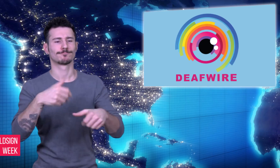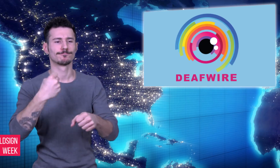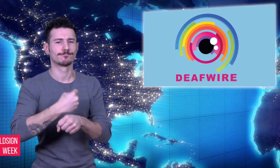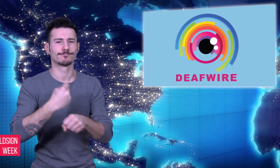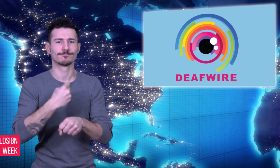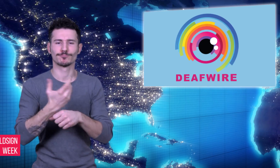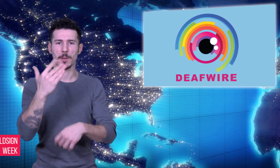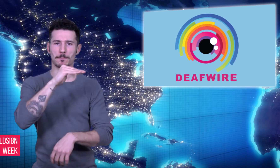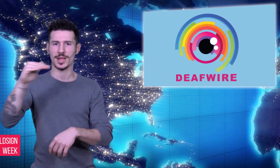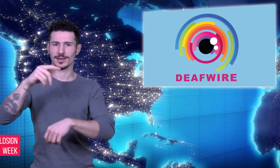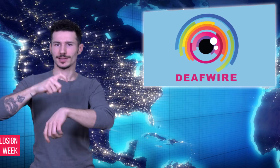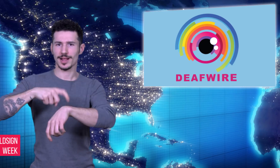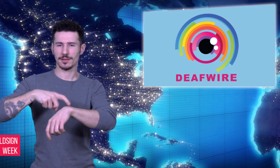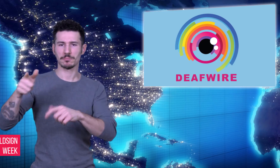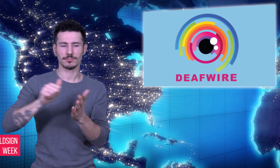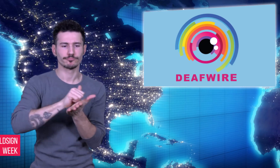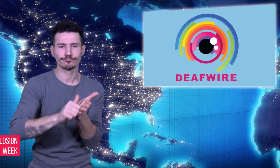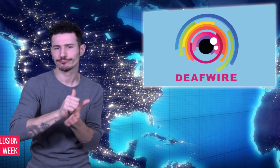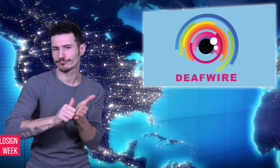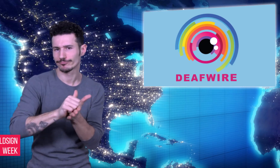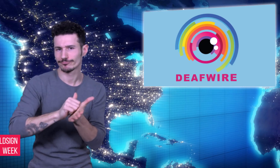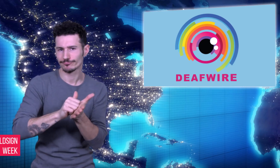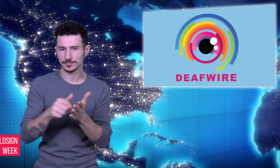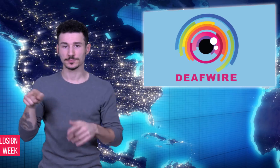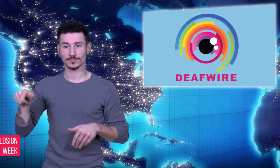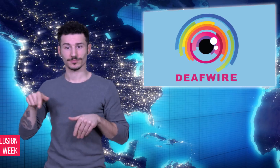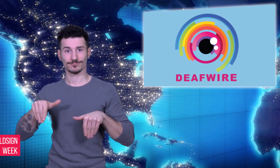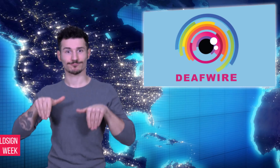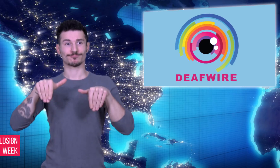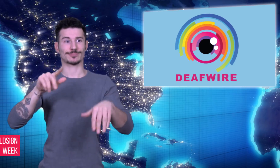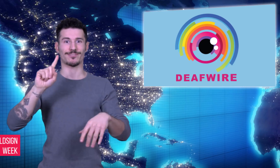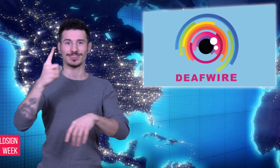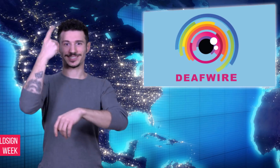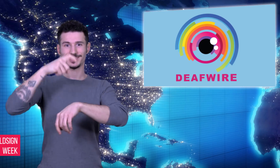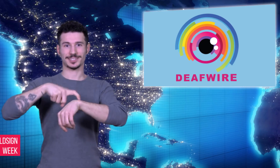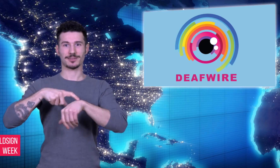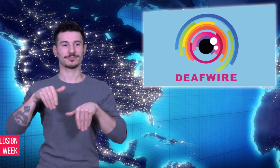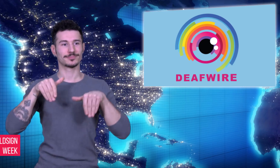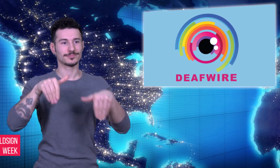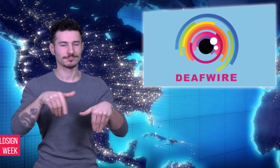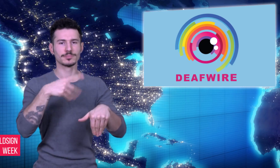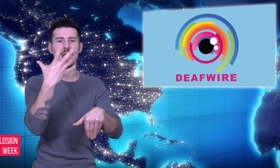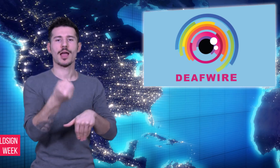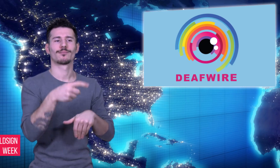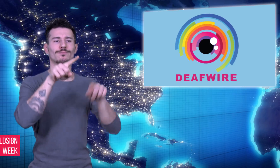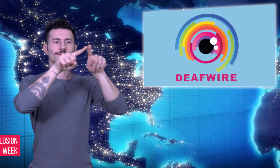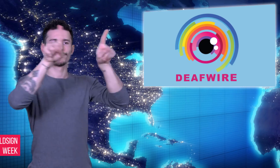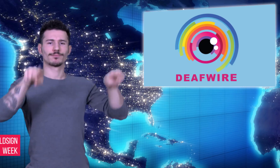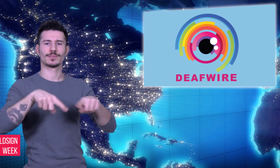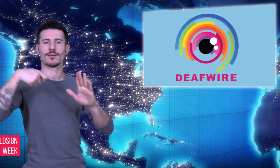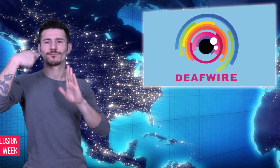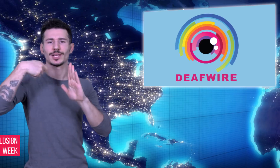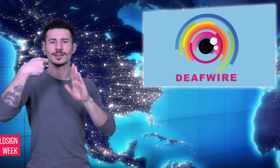He started working as a part time dishwasher in 2014. He was shown